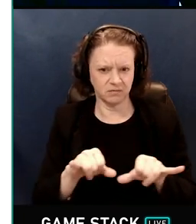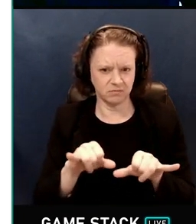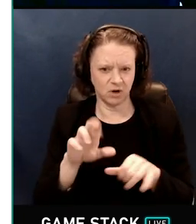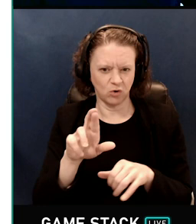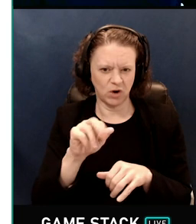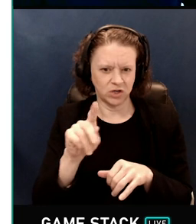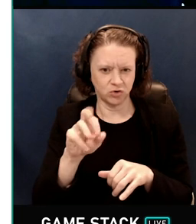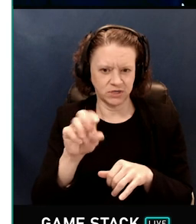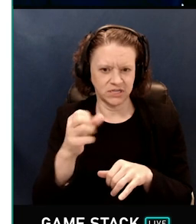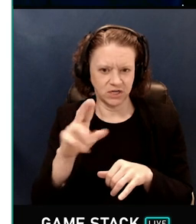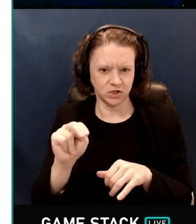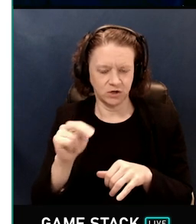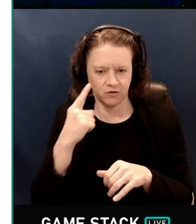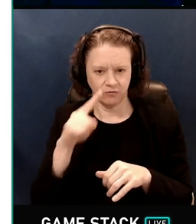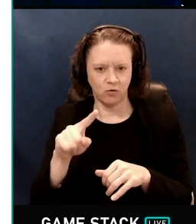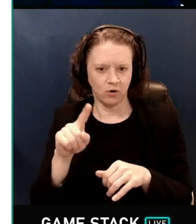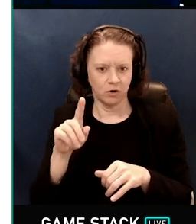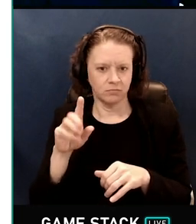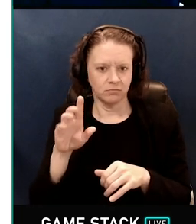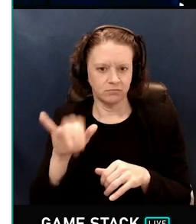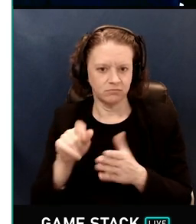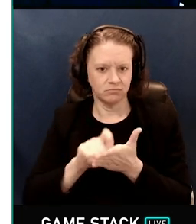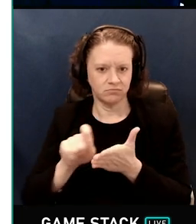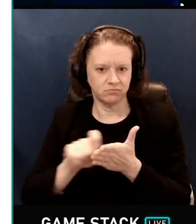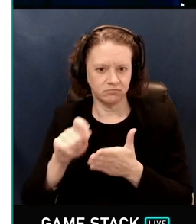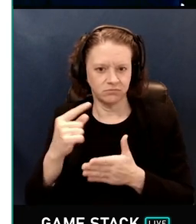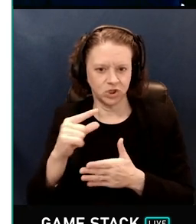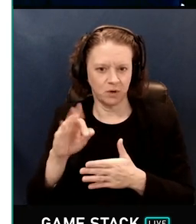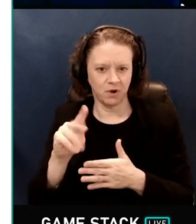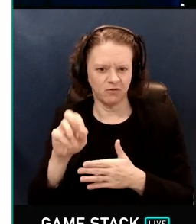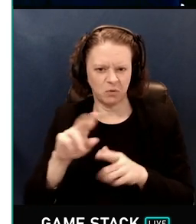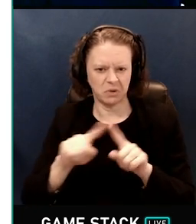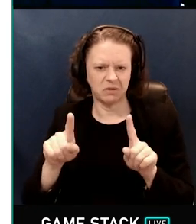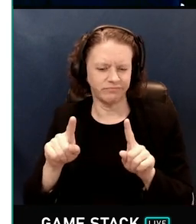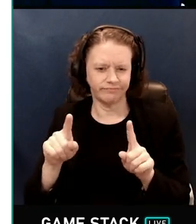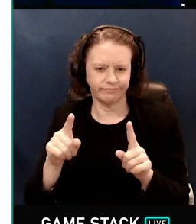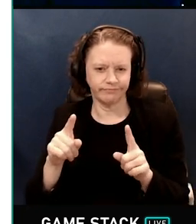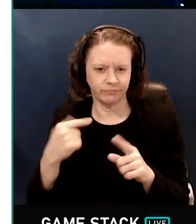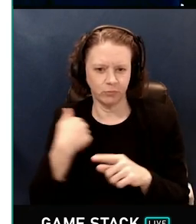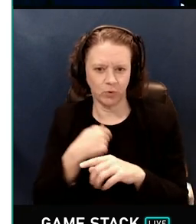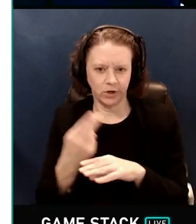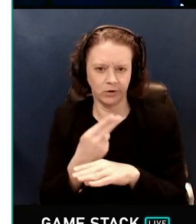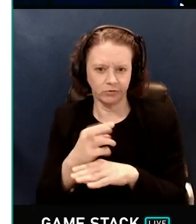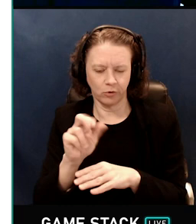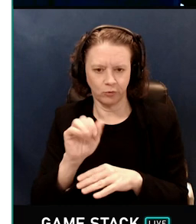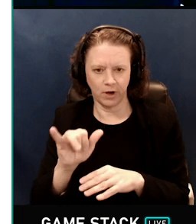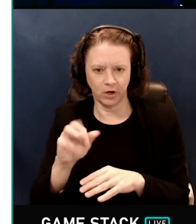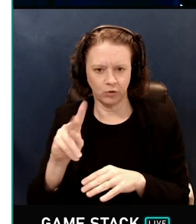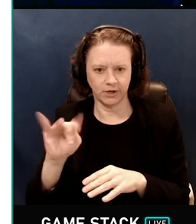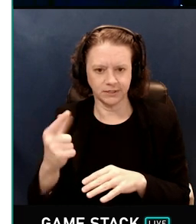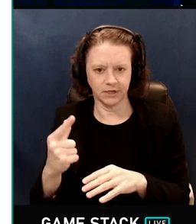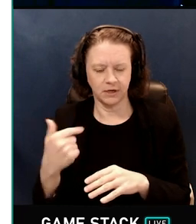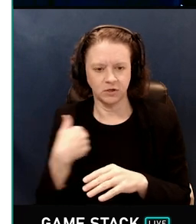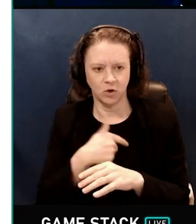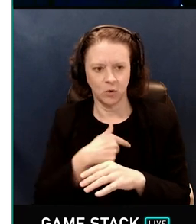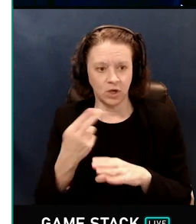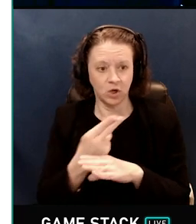but it doesn't matter. And then we're going to use ray tracing to shade each of the pixels in the G-buffer.